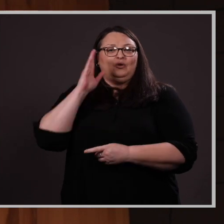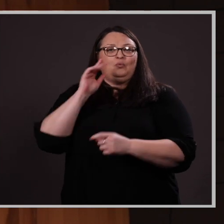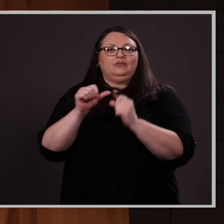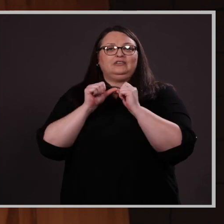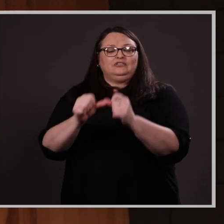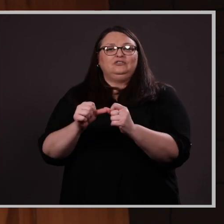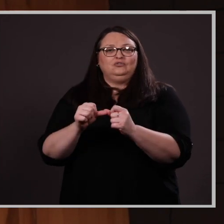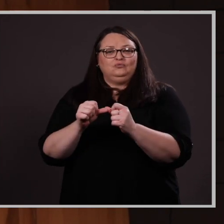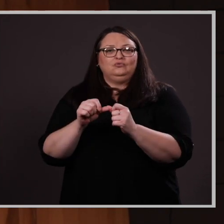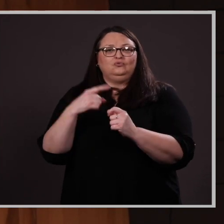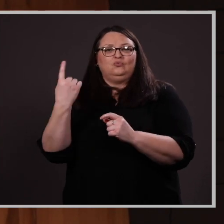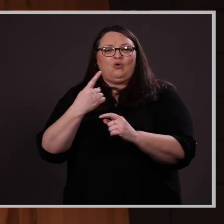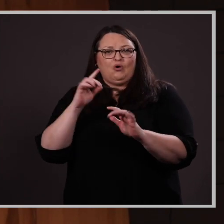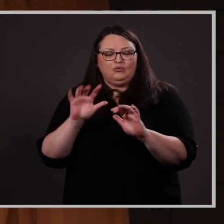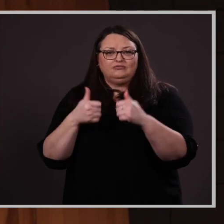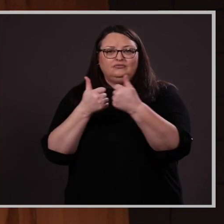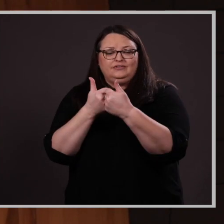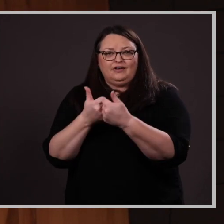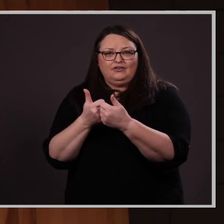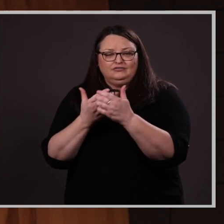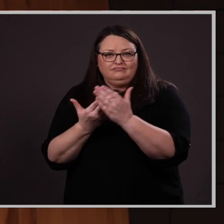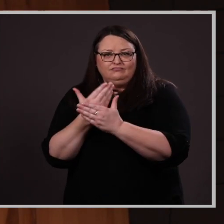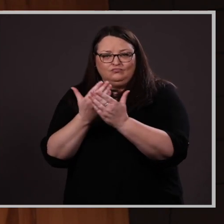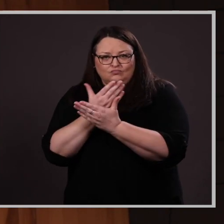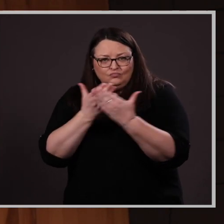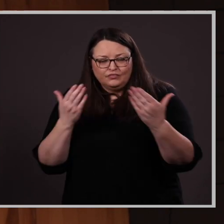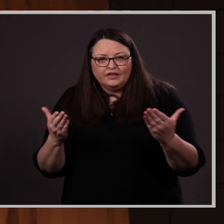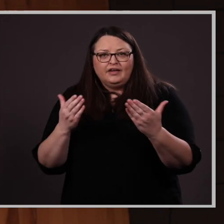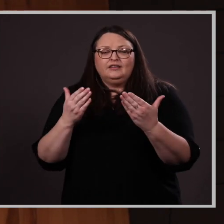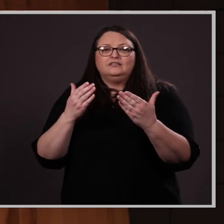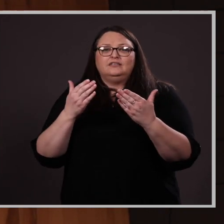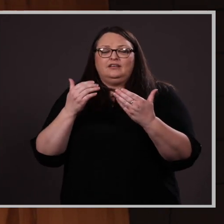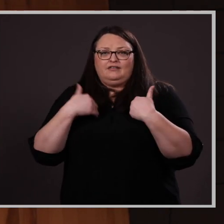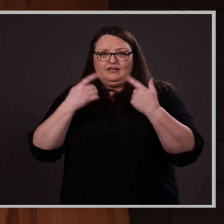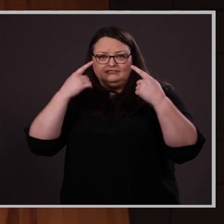the boundaries and strive for success in all they do.